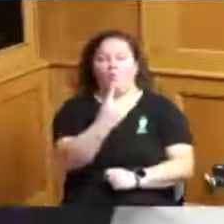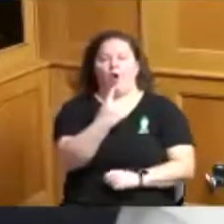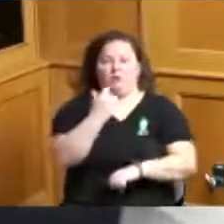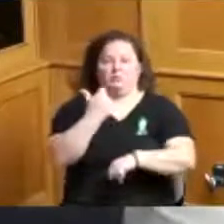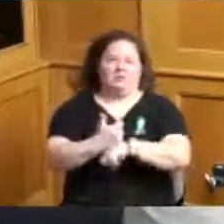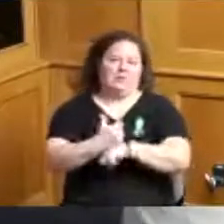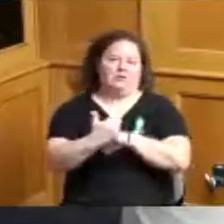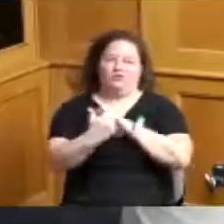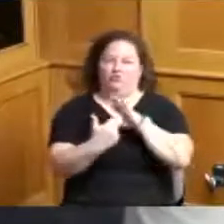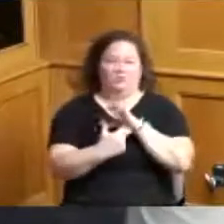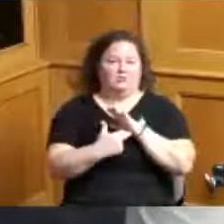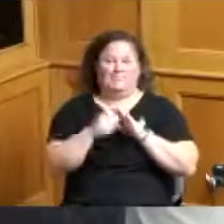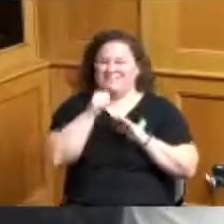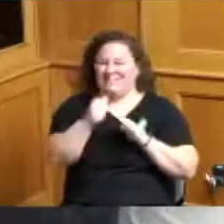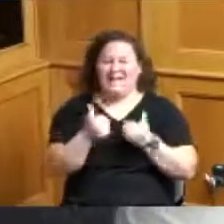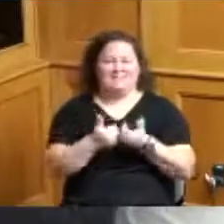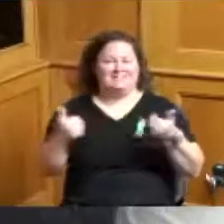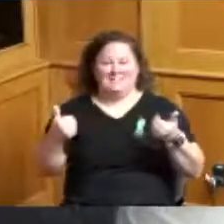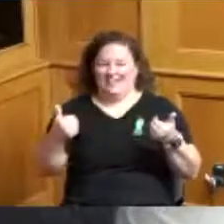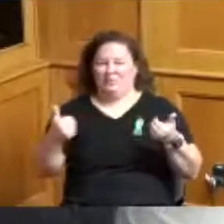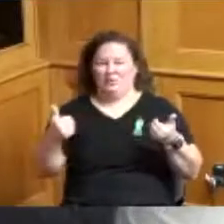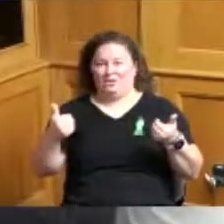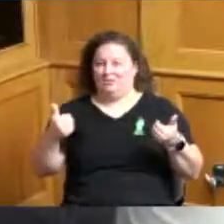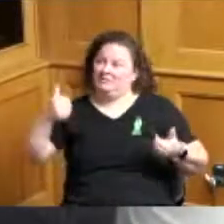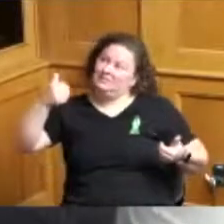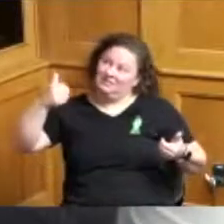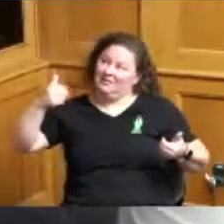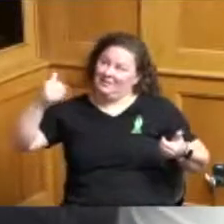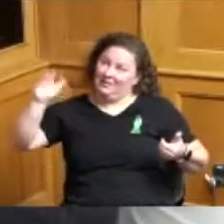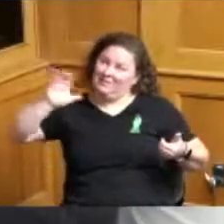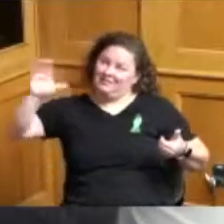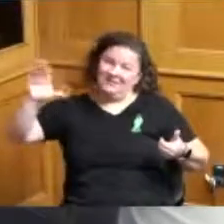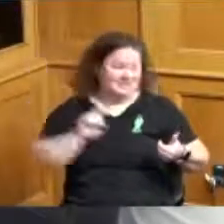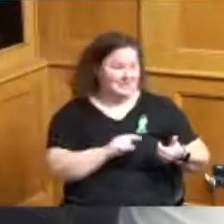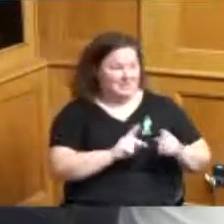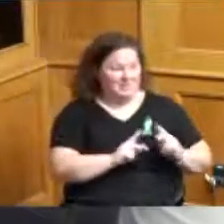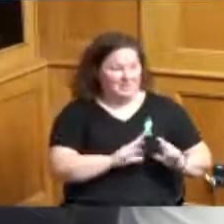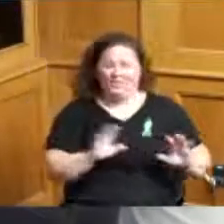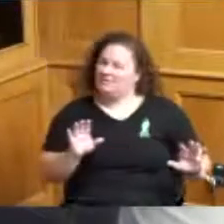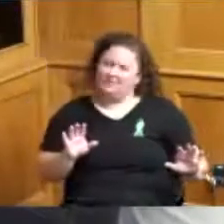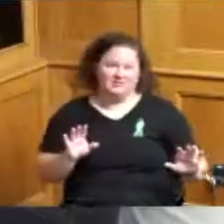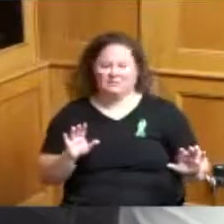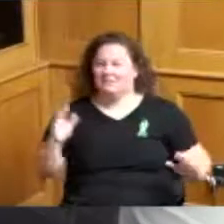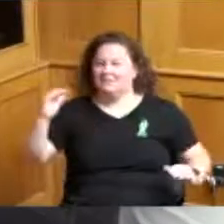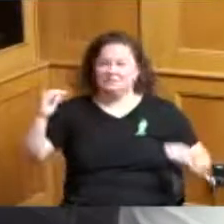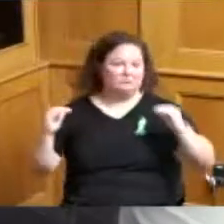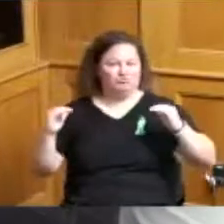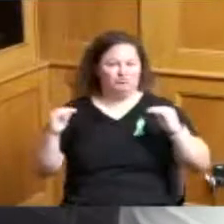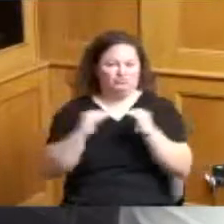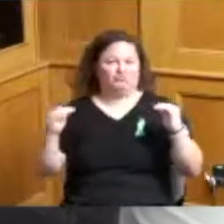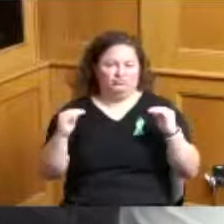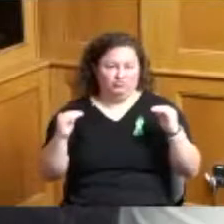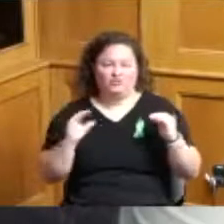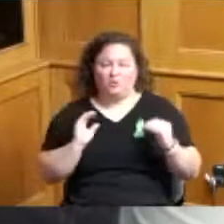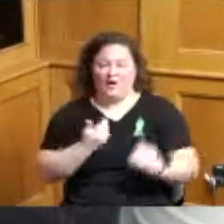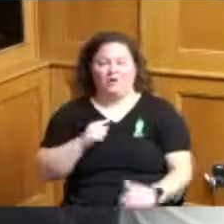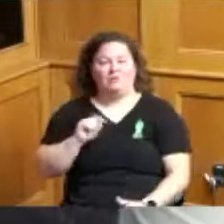you're over here and two if you're over here and our taxpayers will be very hurt and upset you know